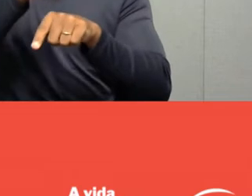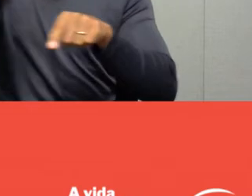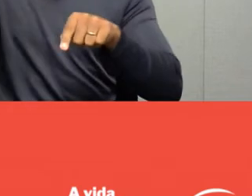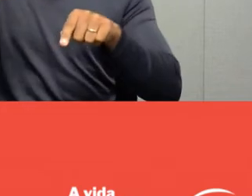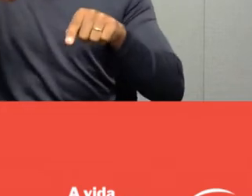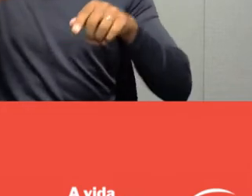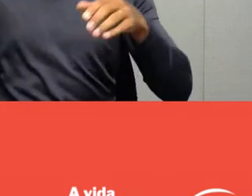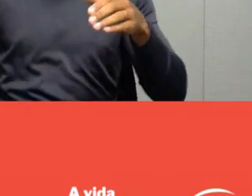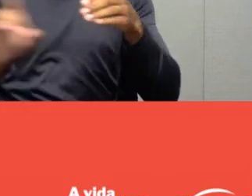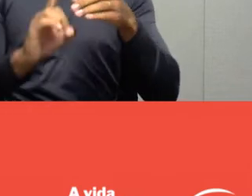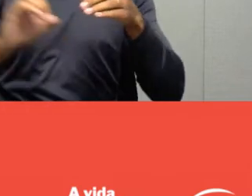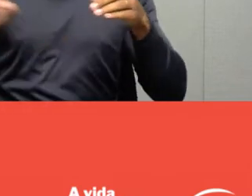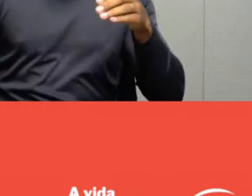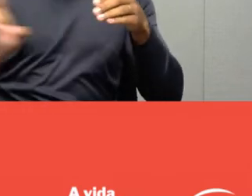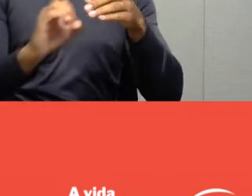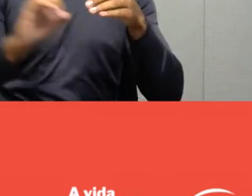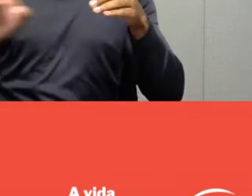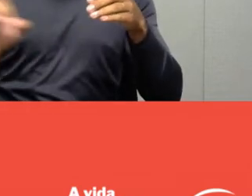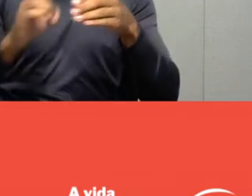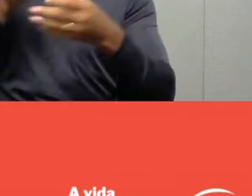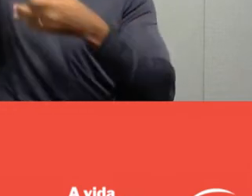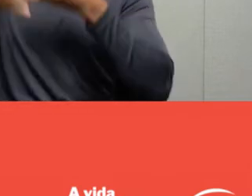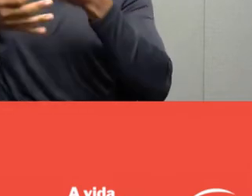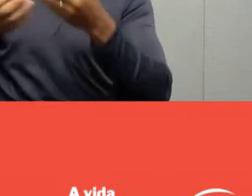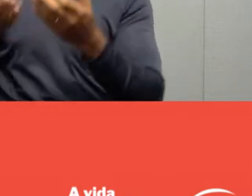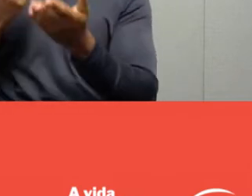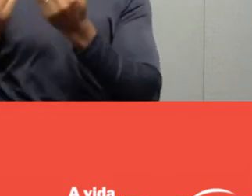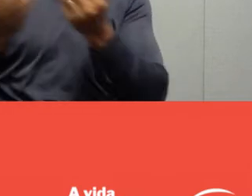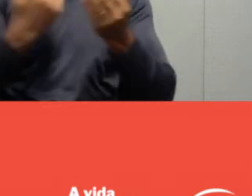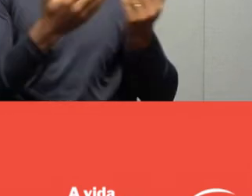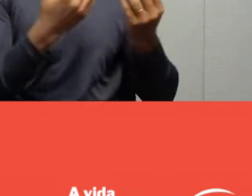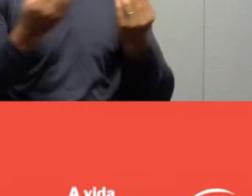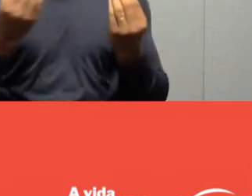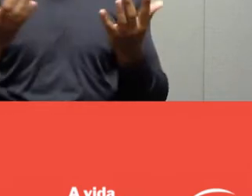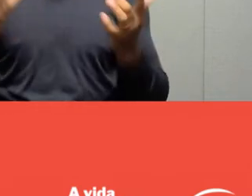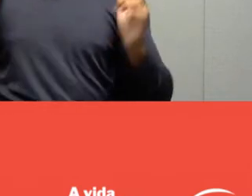and our discussions, improving the quality of leisure that we experience,